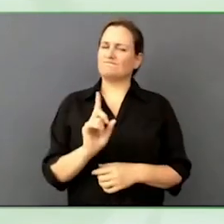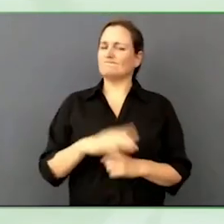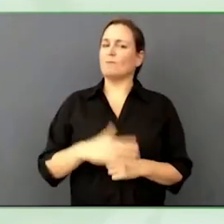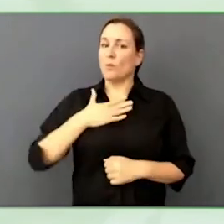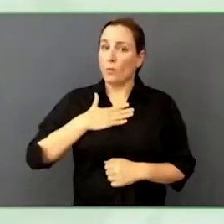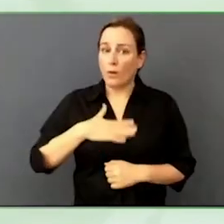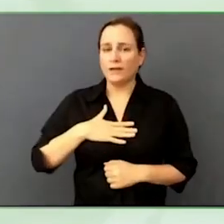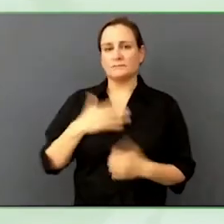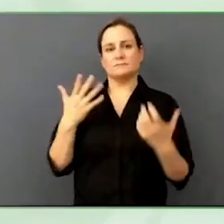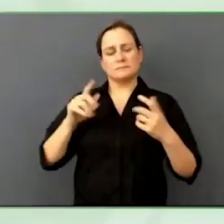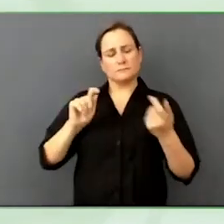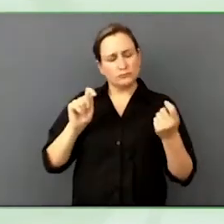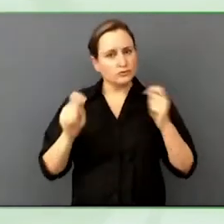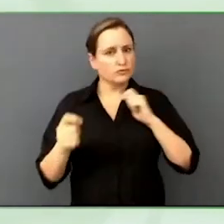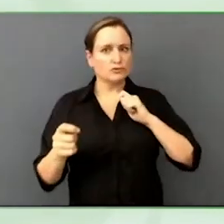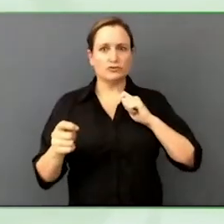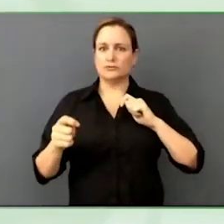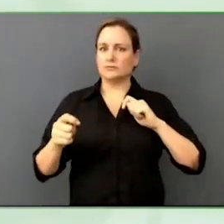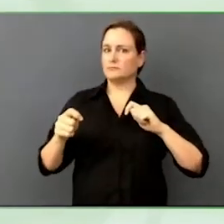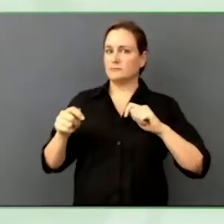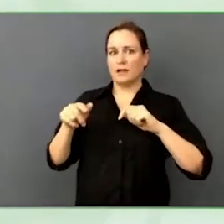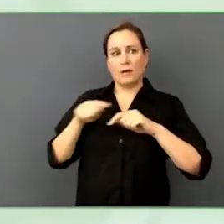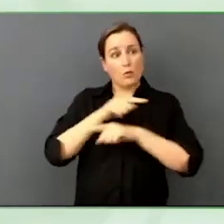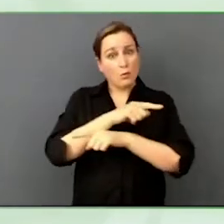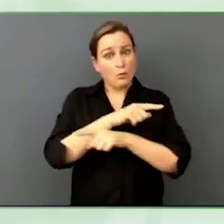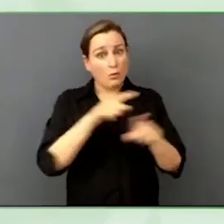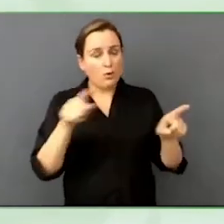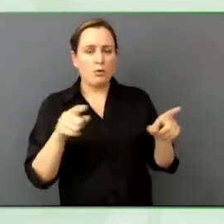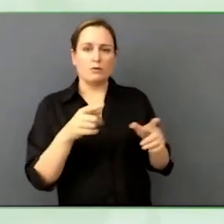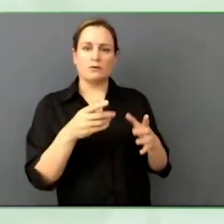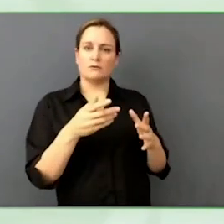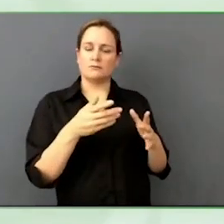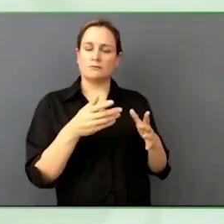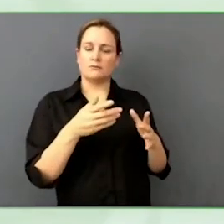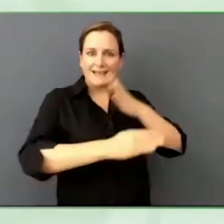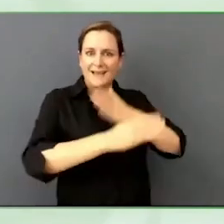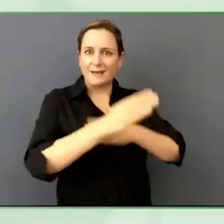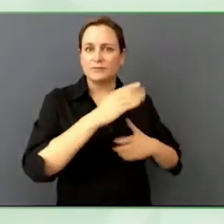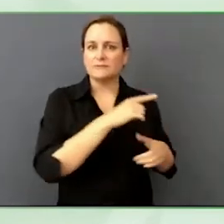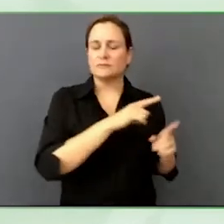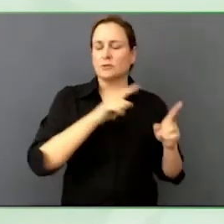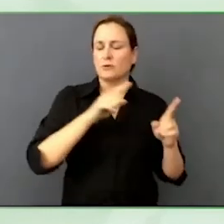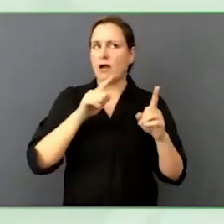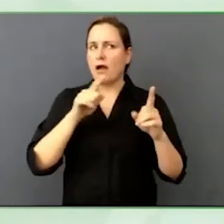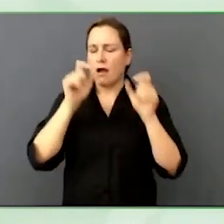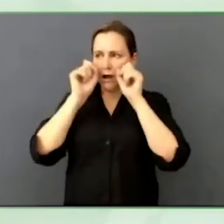that incorporate all the features you need to touch the human senses and faculties so we can experience the same things together.